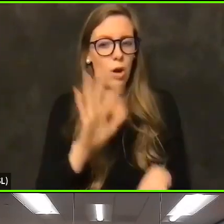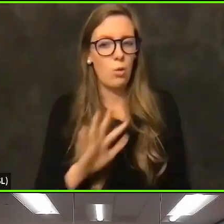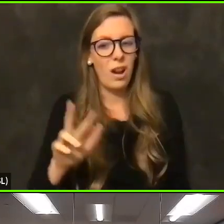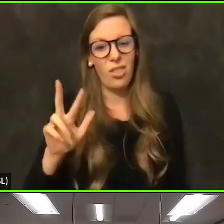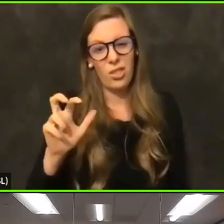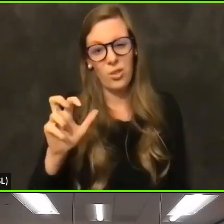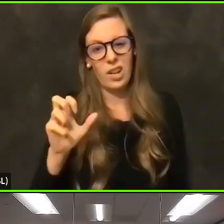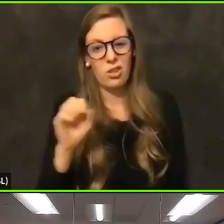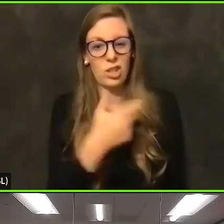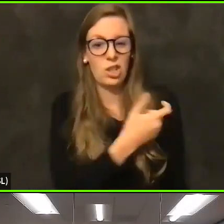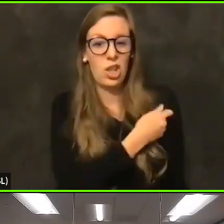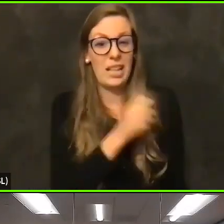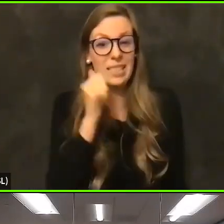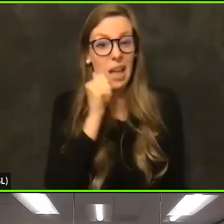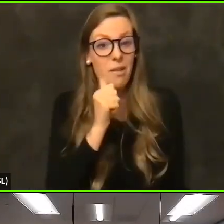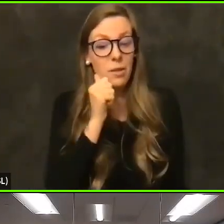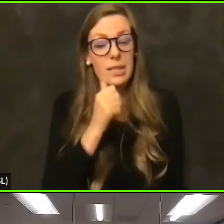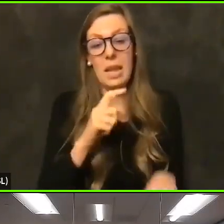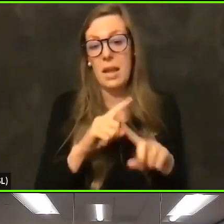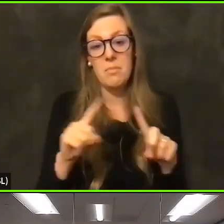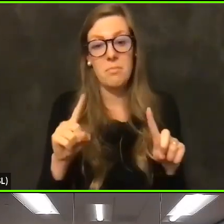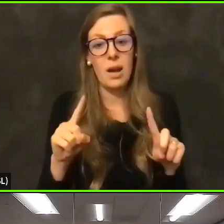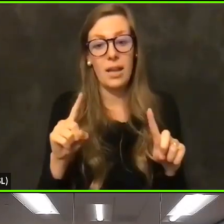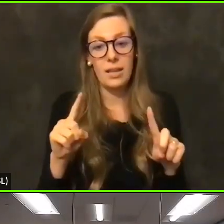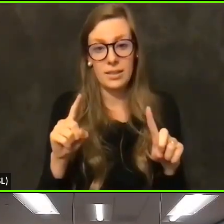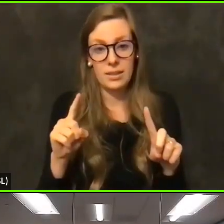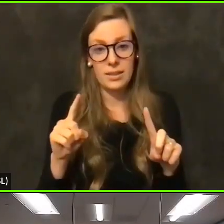But we are trying our best to see what other things we could do